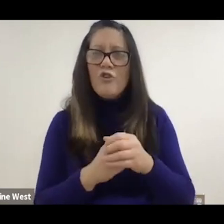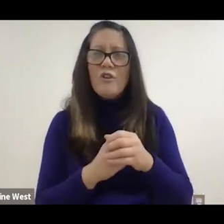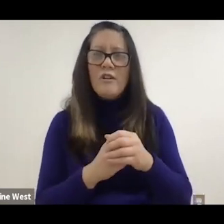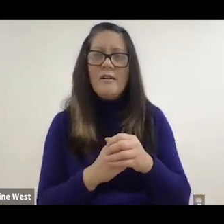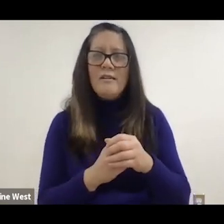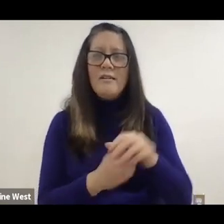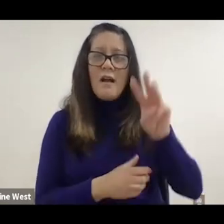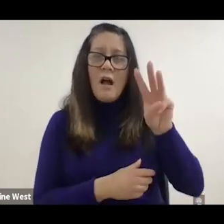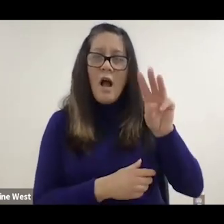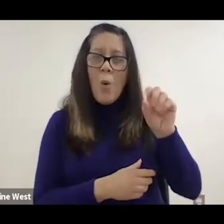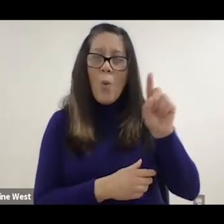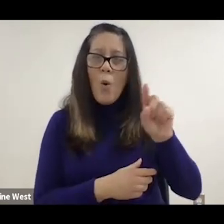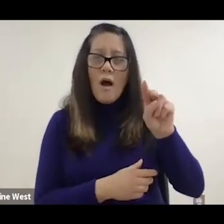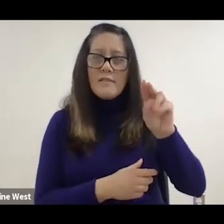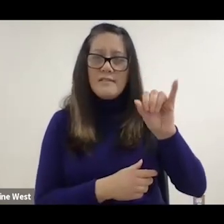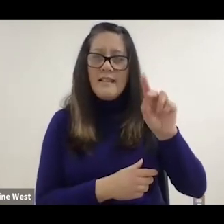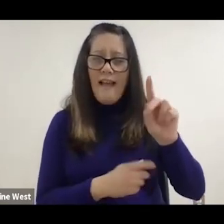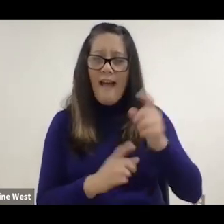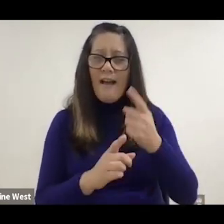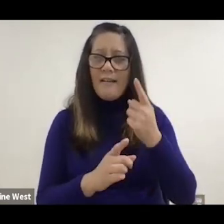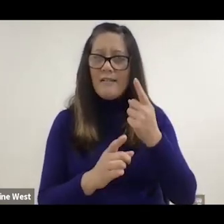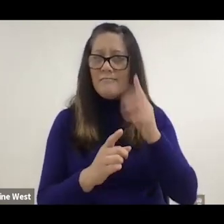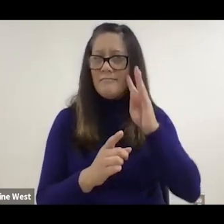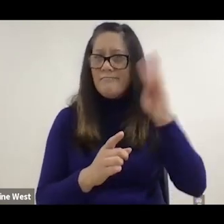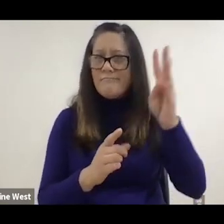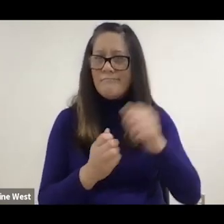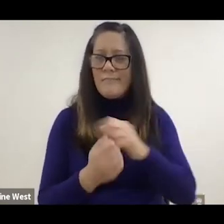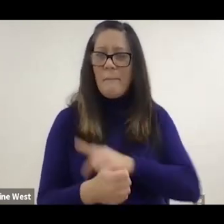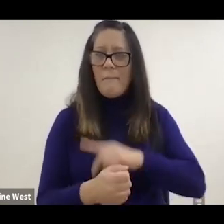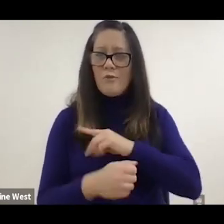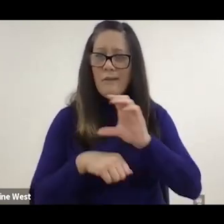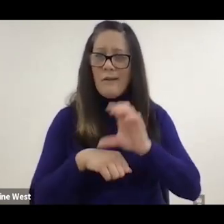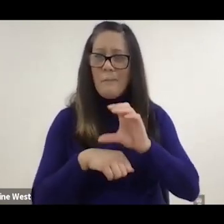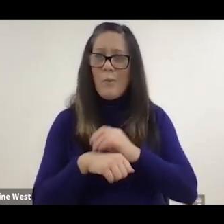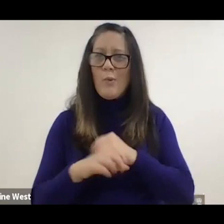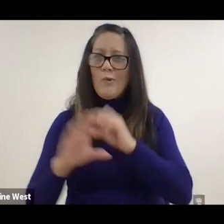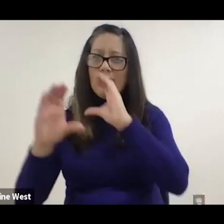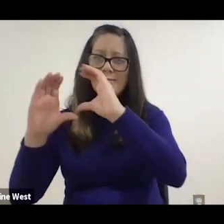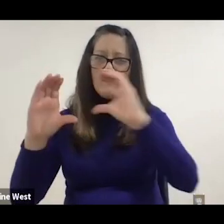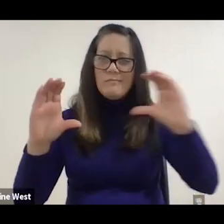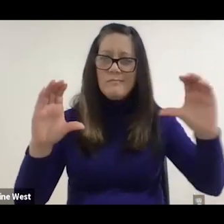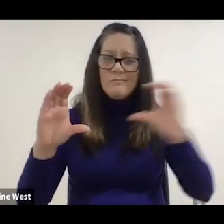Steve Wozniak for the personal computer. And so it's it's pretty cool that I